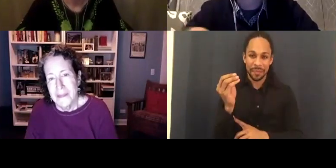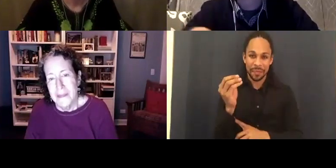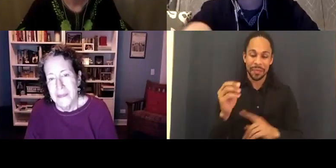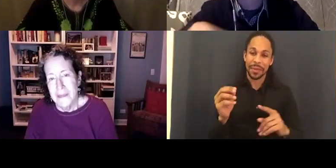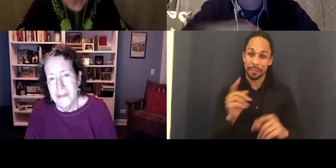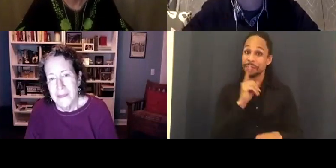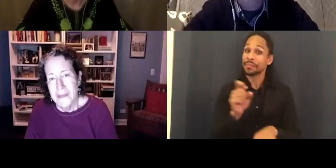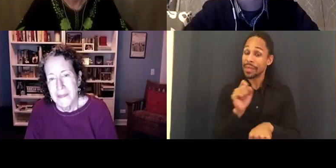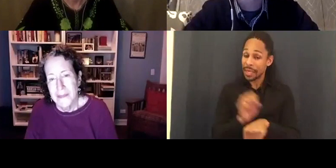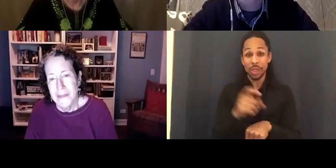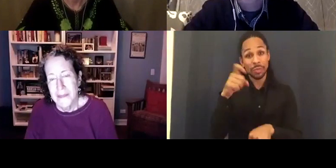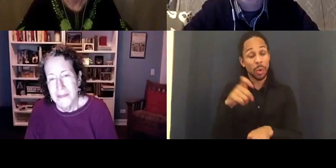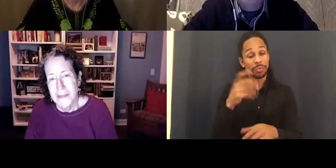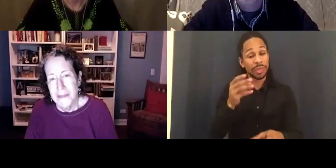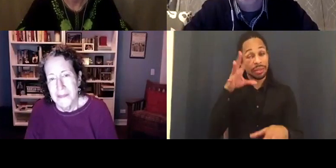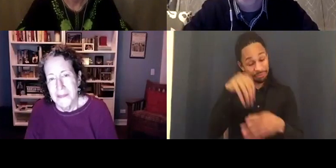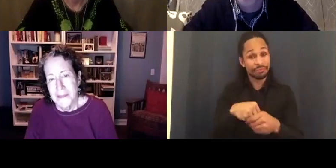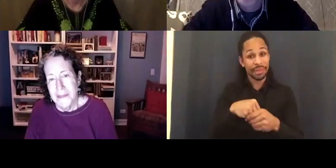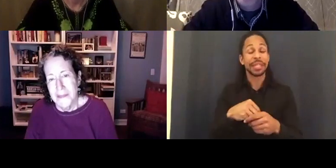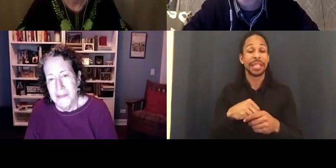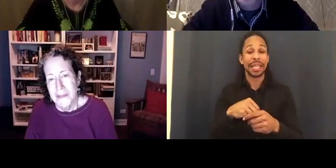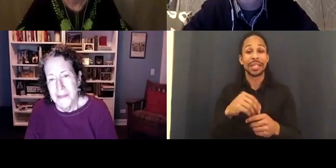to be in two ReelAbilities films this year so I'll call him actor as well.